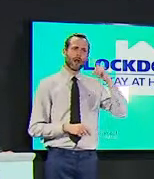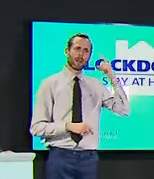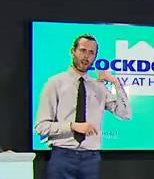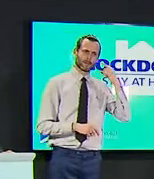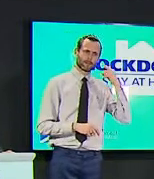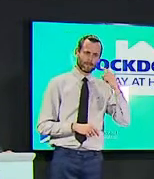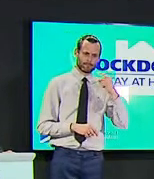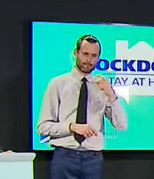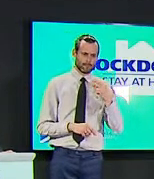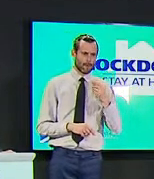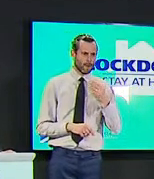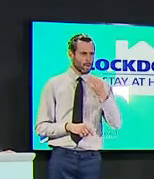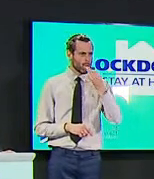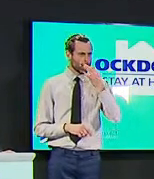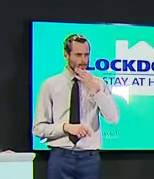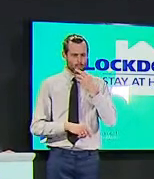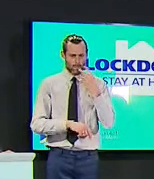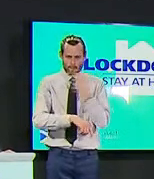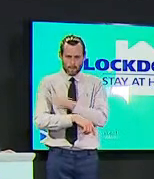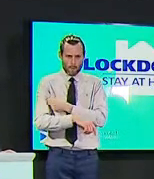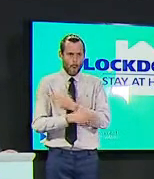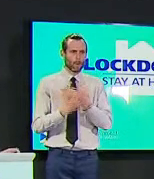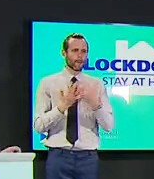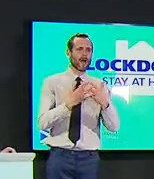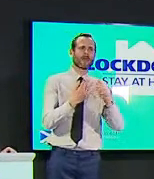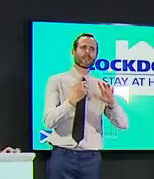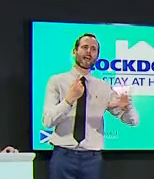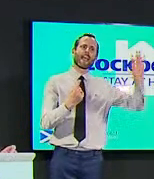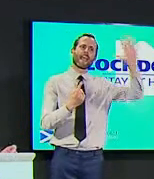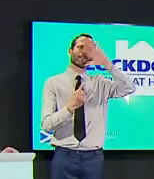and i suspect this may be down to the fact that they've got fewer old people fewer old